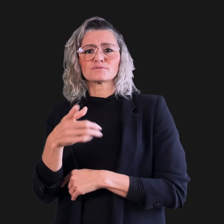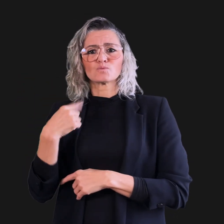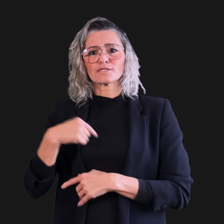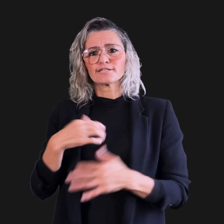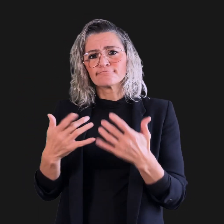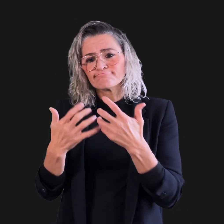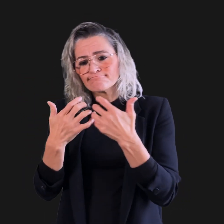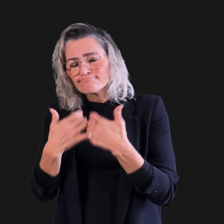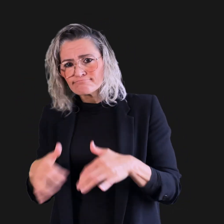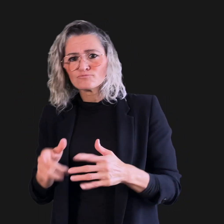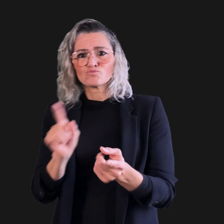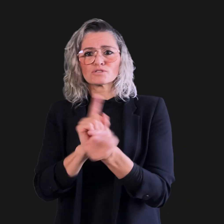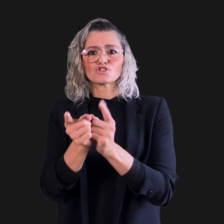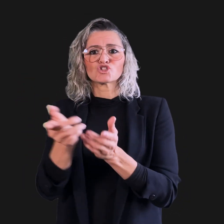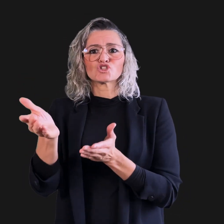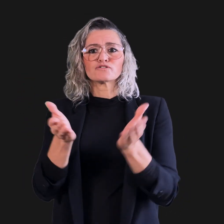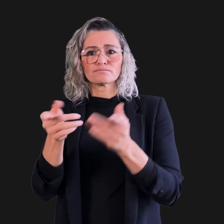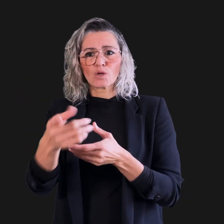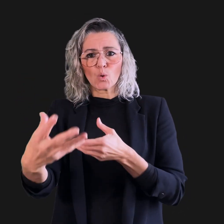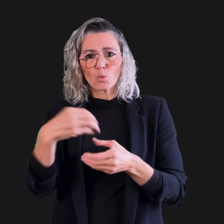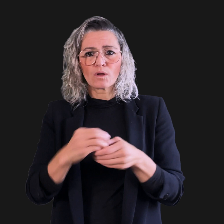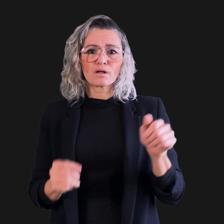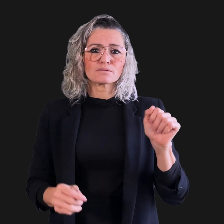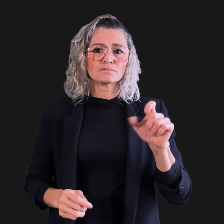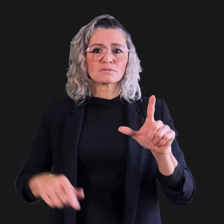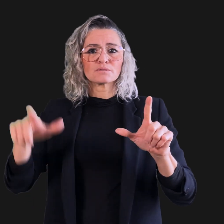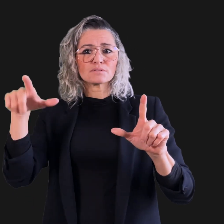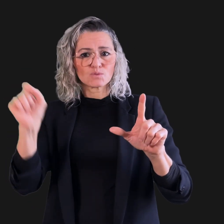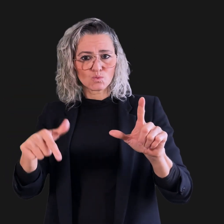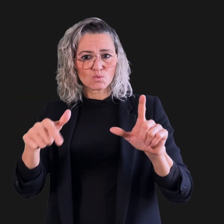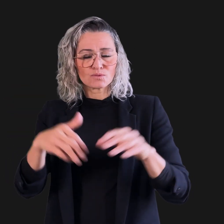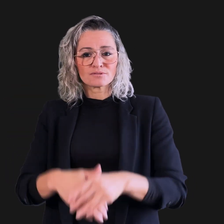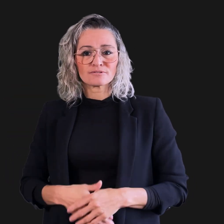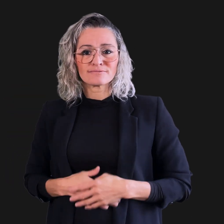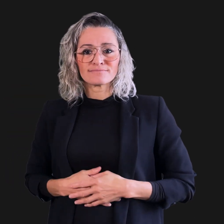when the request is not English or French, including ASL and LSQ requests.